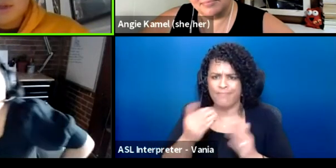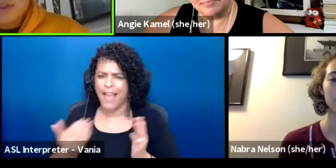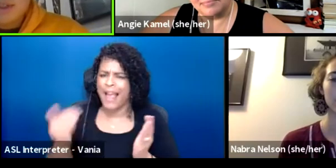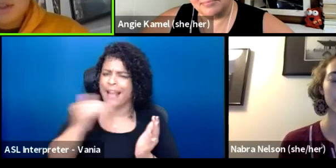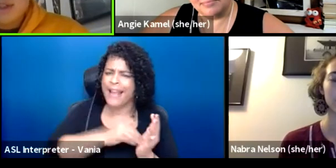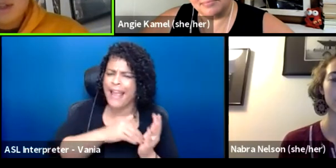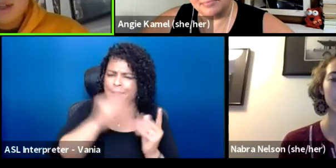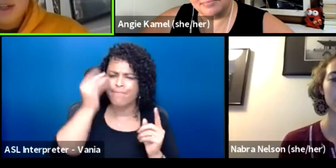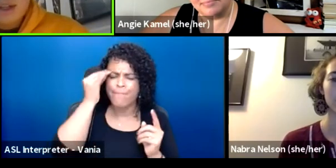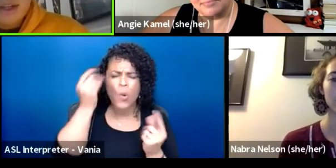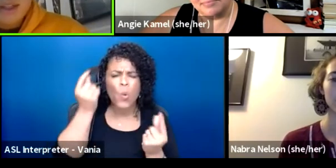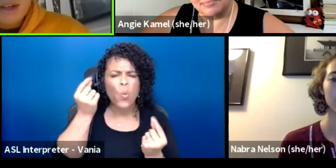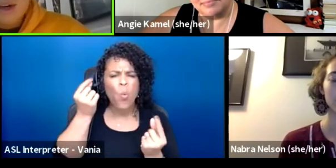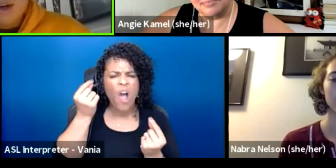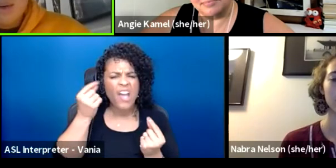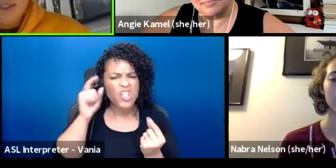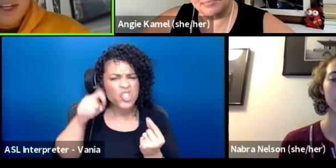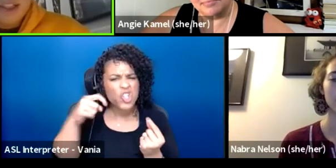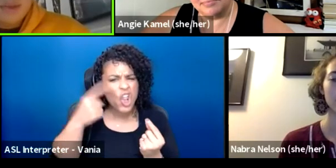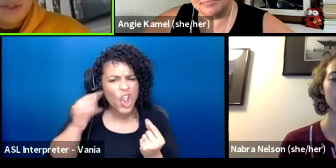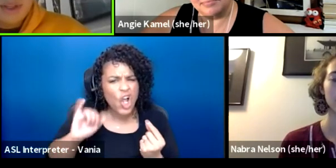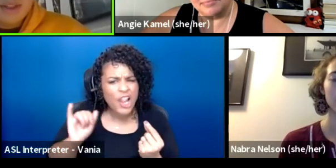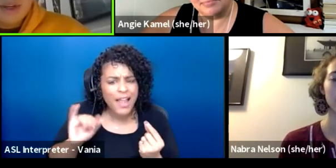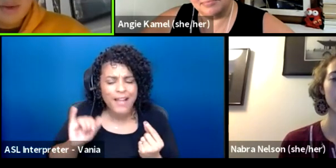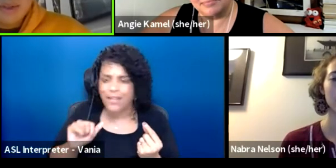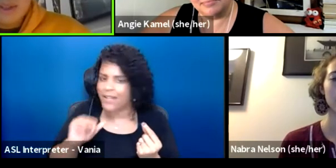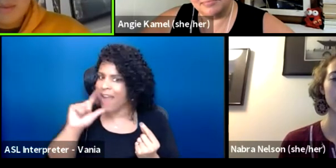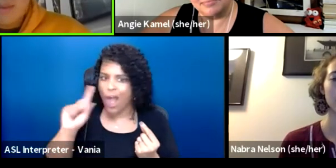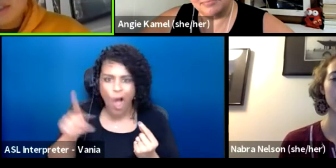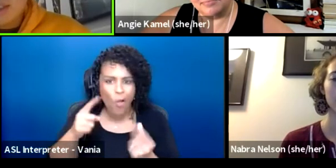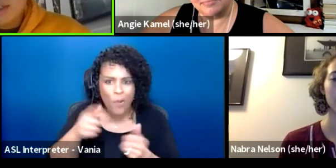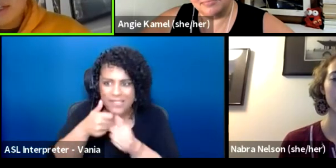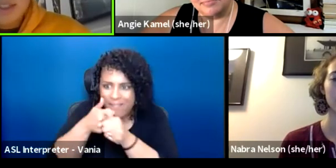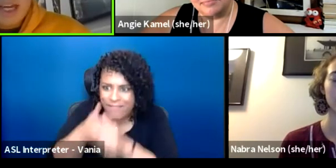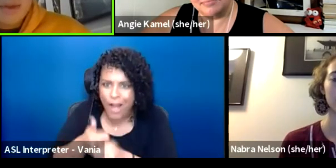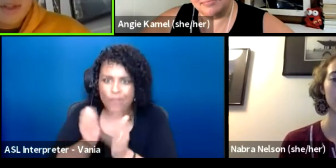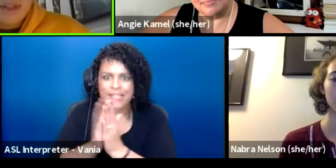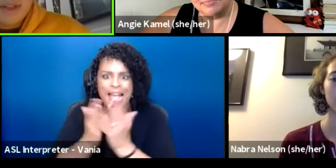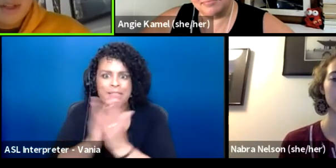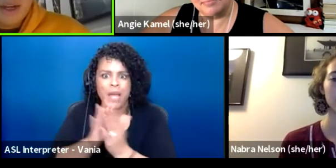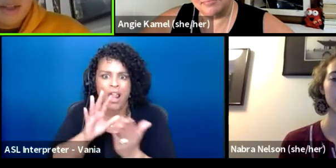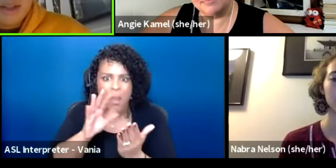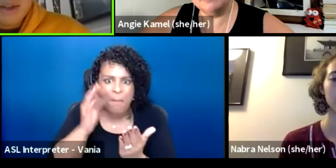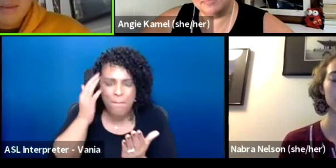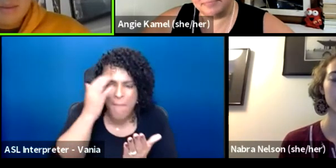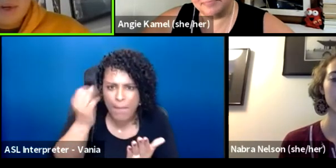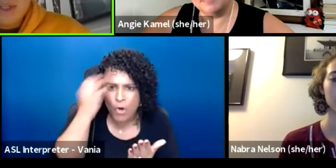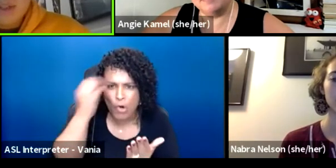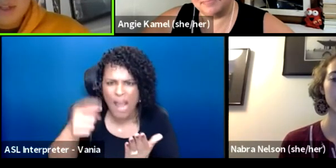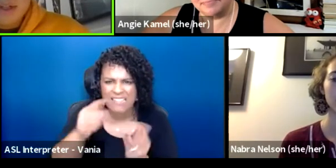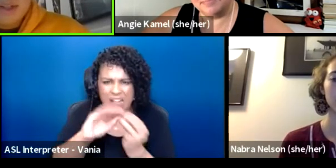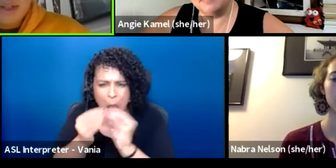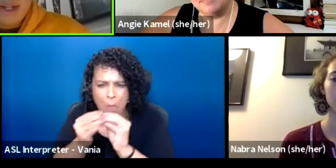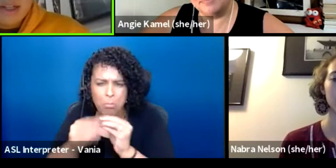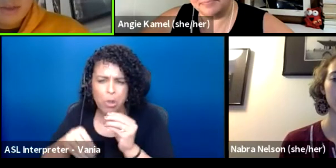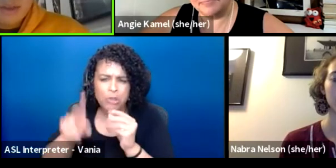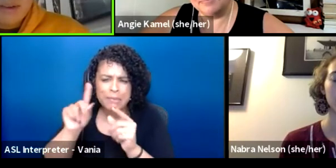what learning should look like because it's not always a textbook thing, it's not always a memorizing of days type of thing. I think bringing theater into the classrooms